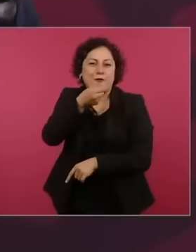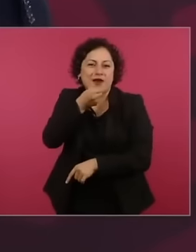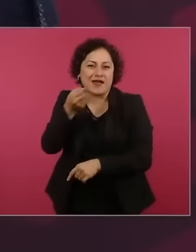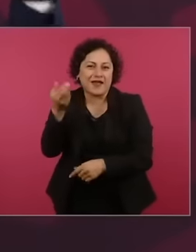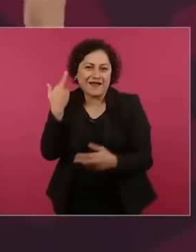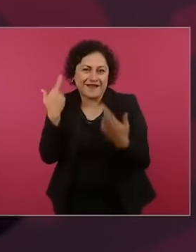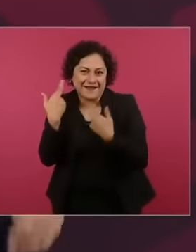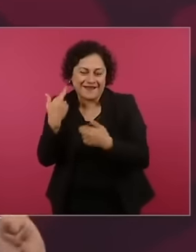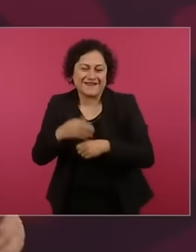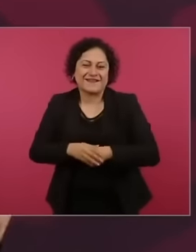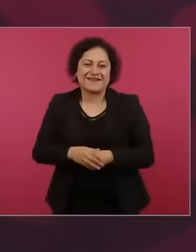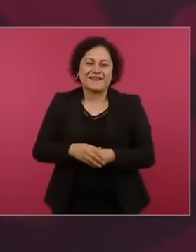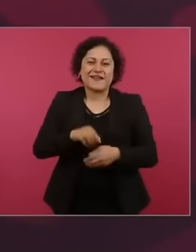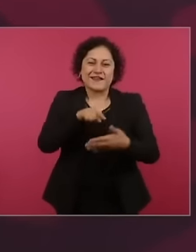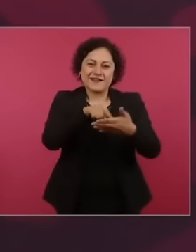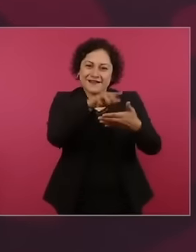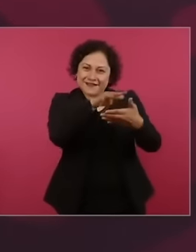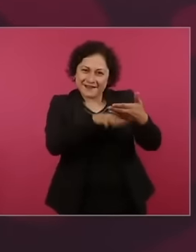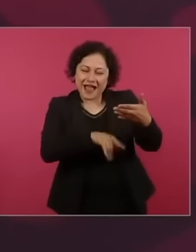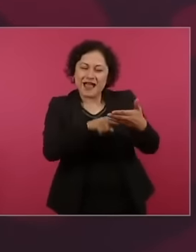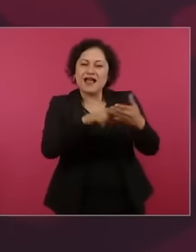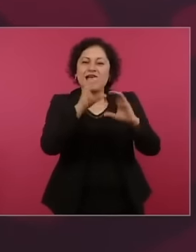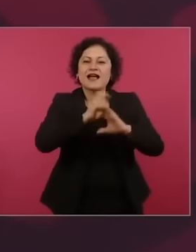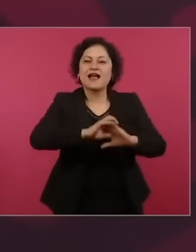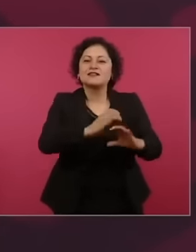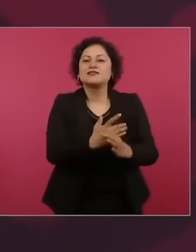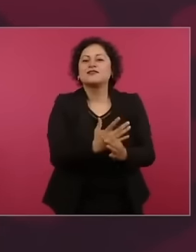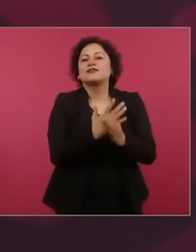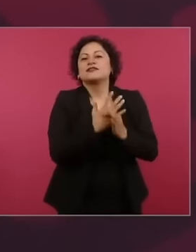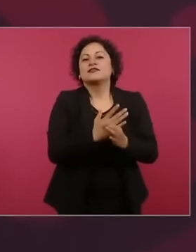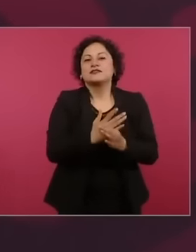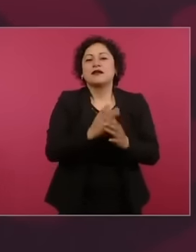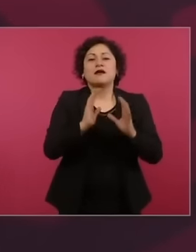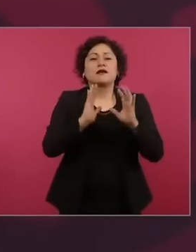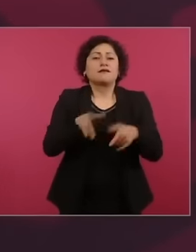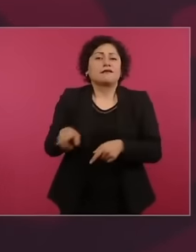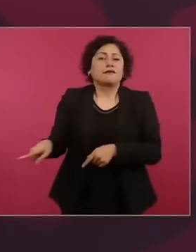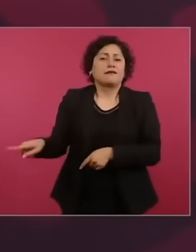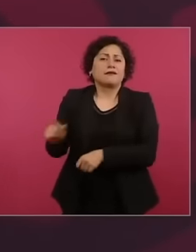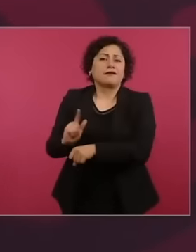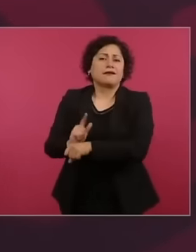TV reportage graduate already said